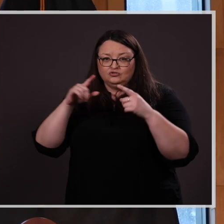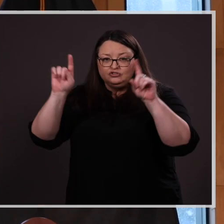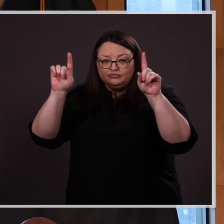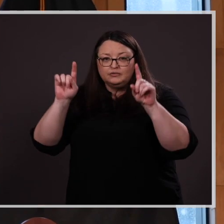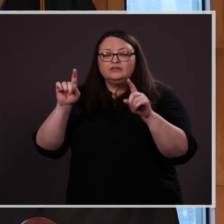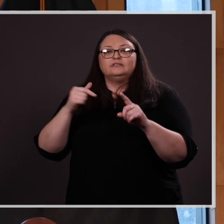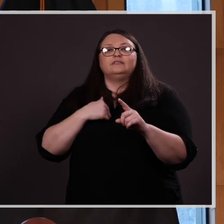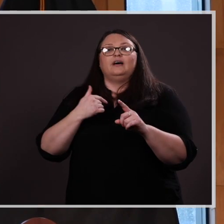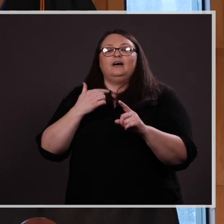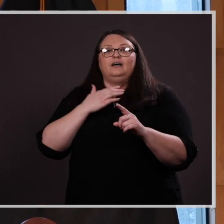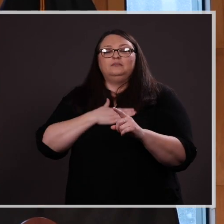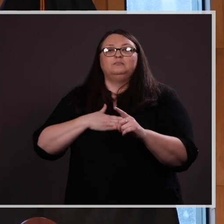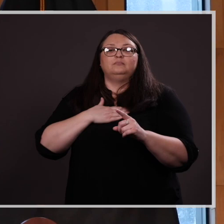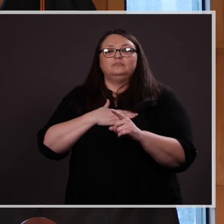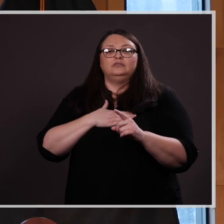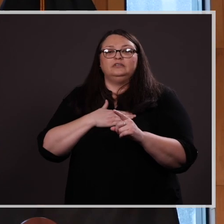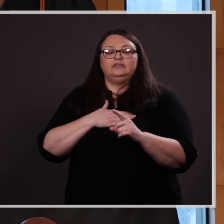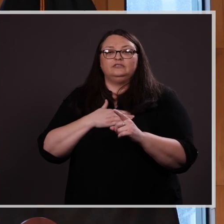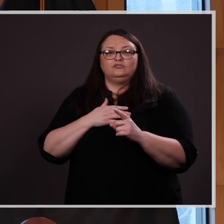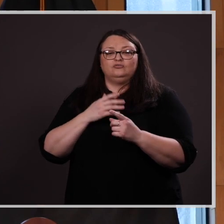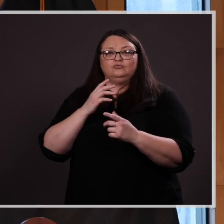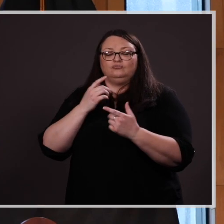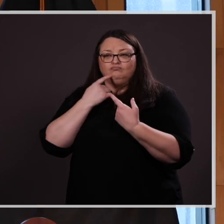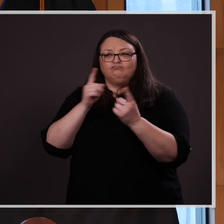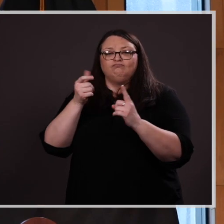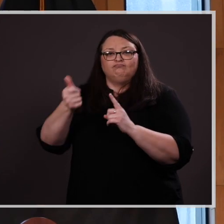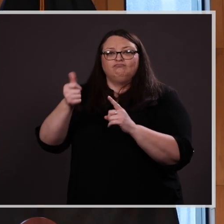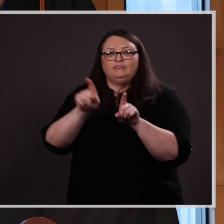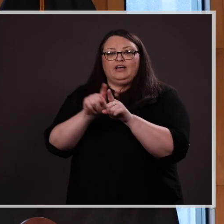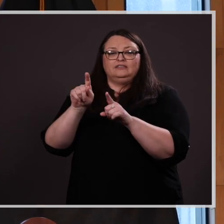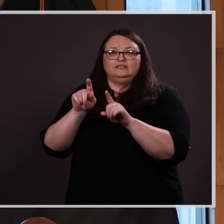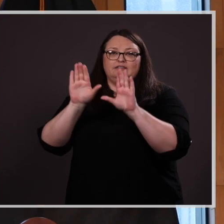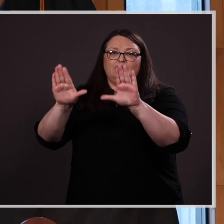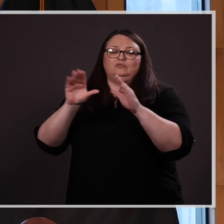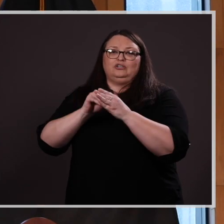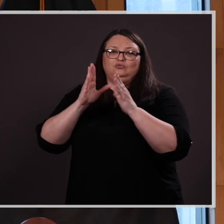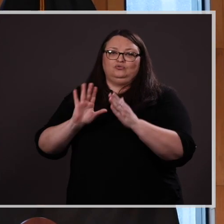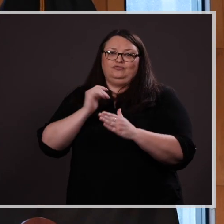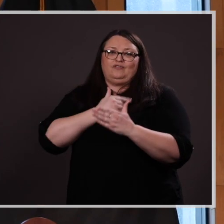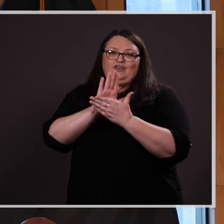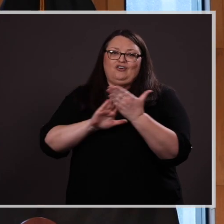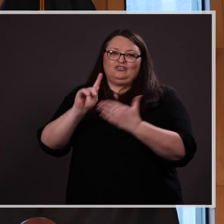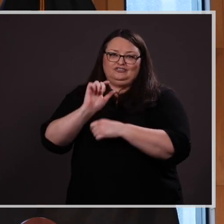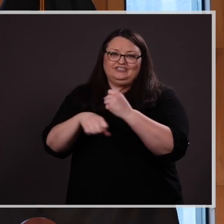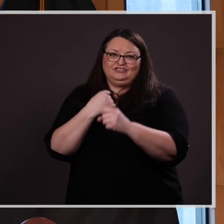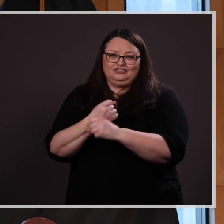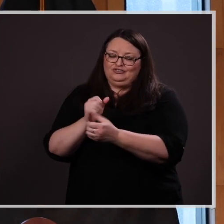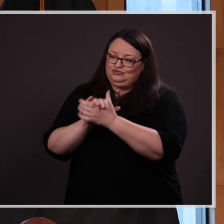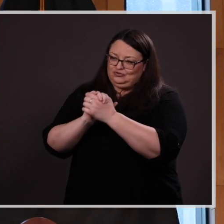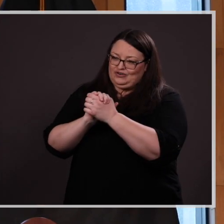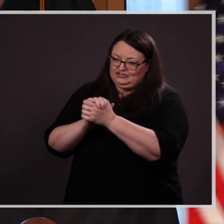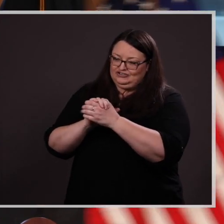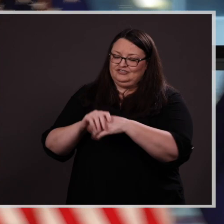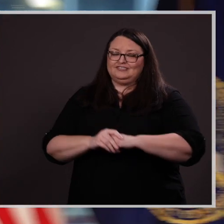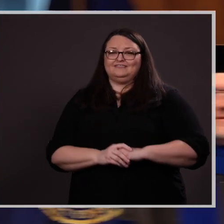pleased to recognize her as the outstanding student of our college this year. Congratulations Kaitlyn!